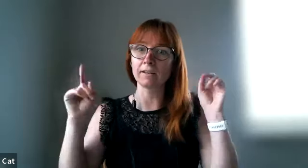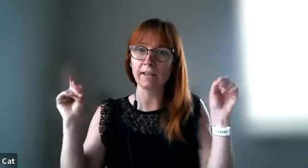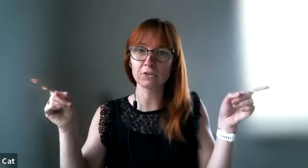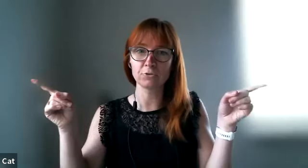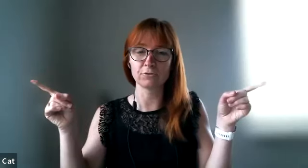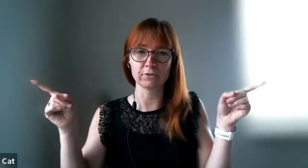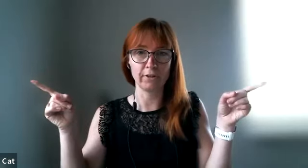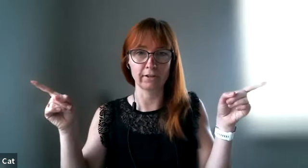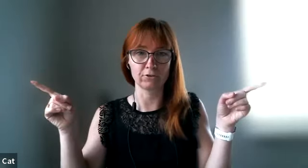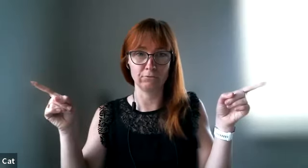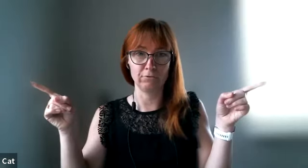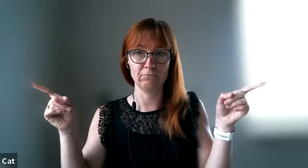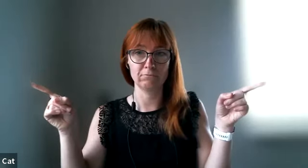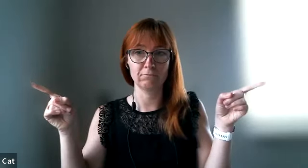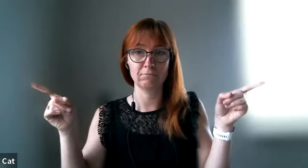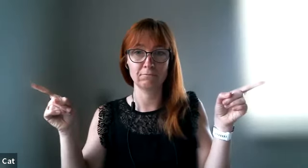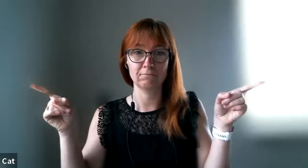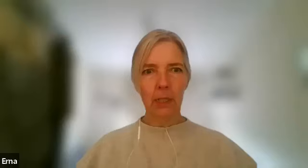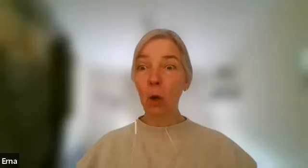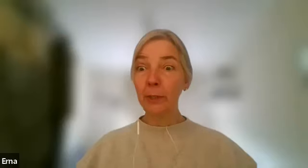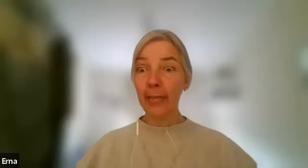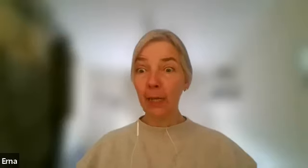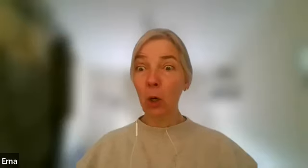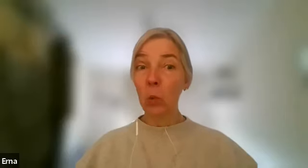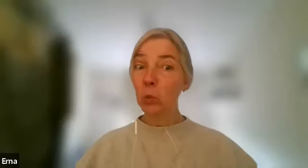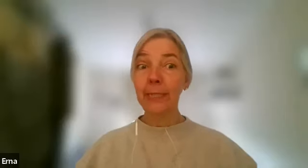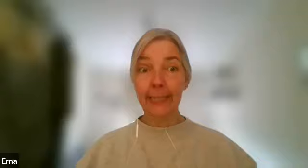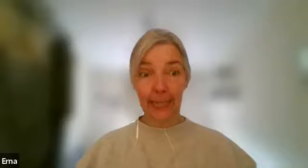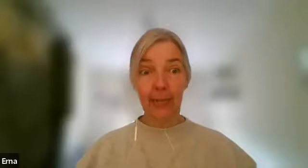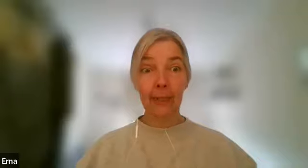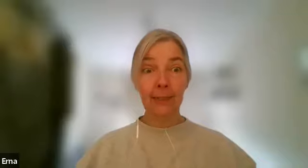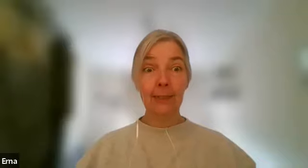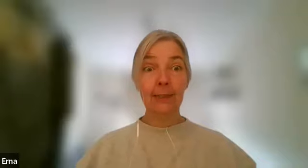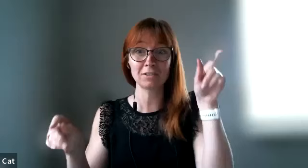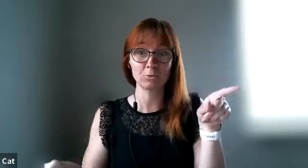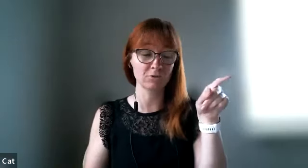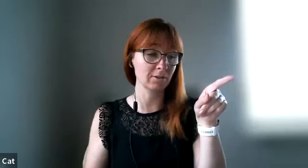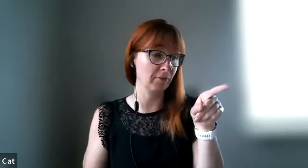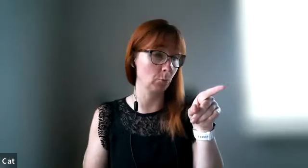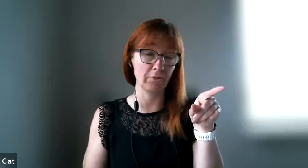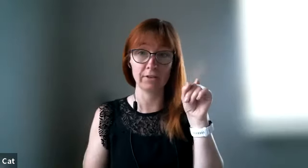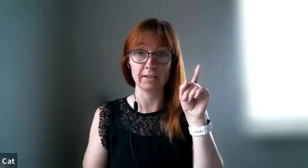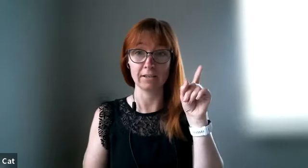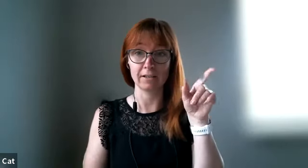there are two different things you know yeah oh yeah oh yeah because once i wrote something with a